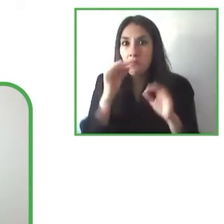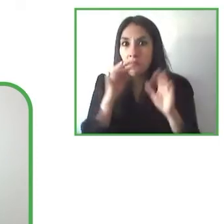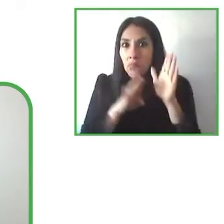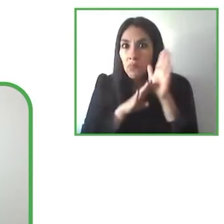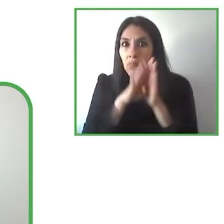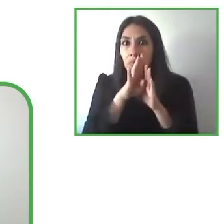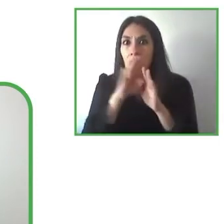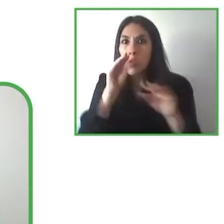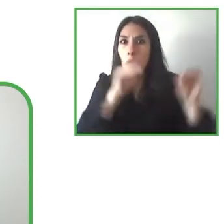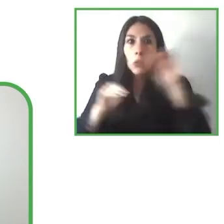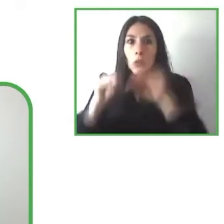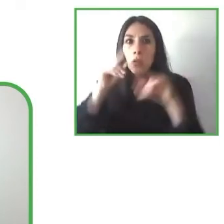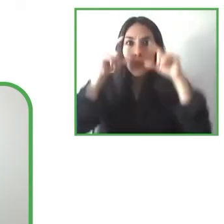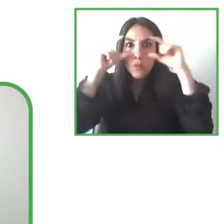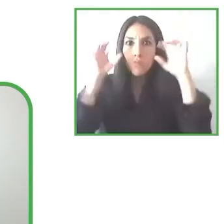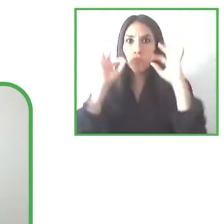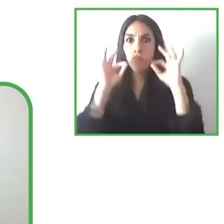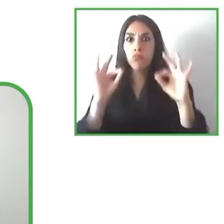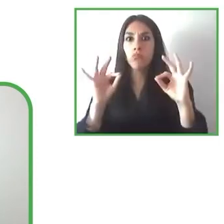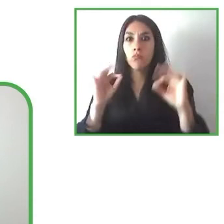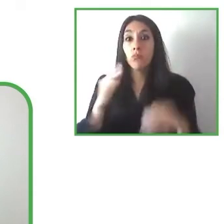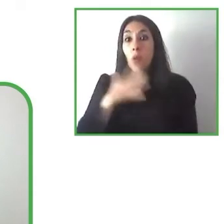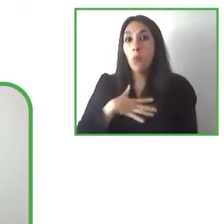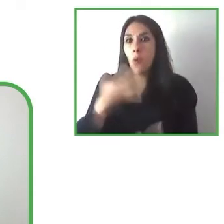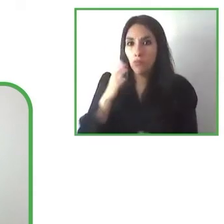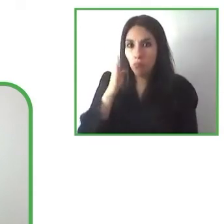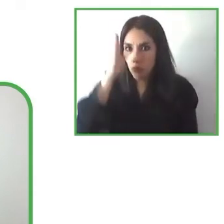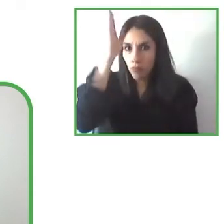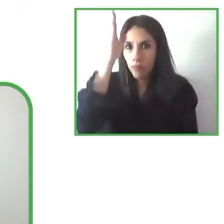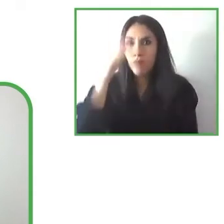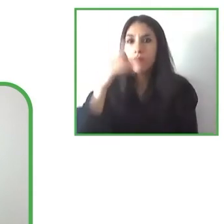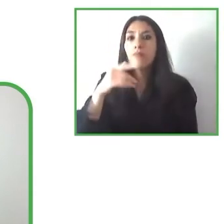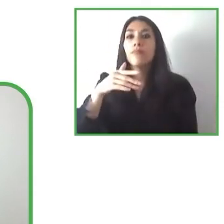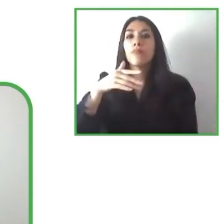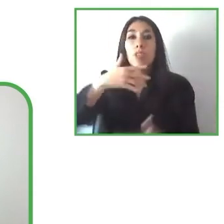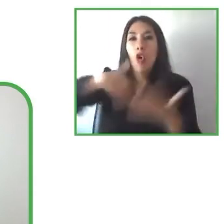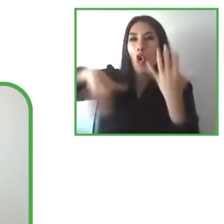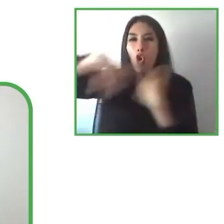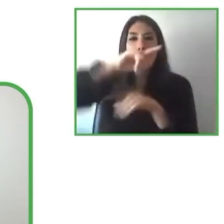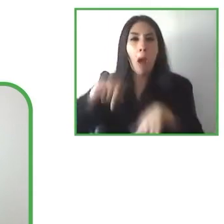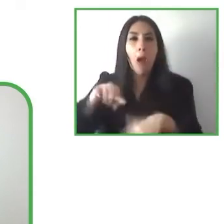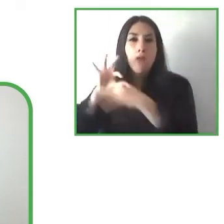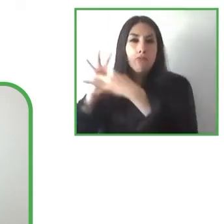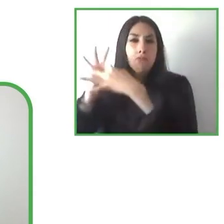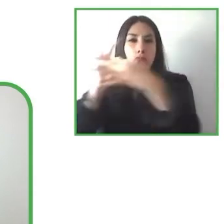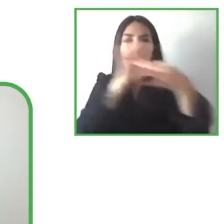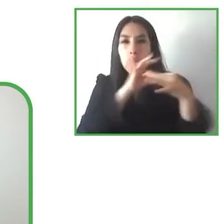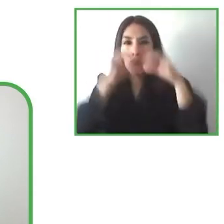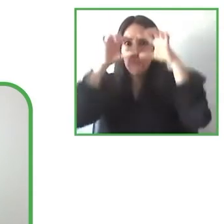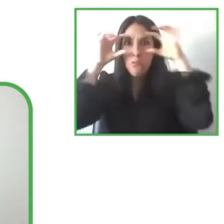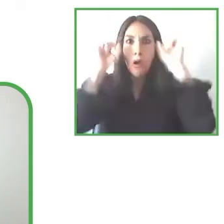it also with people in mind that oftentimes get overlooked when it comes to these technologies so we would love to be there.